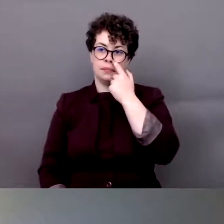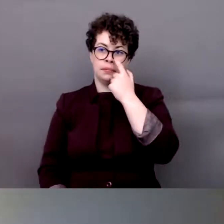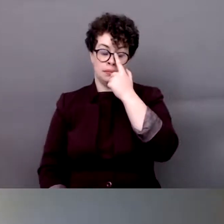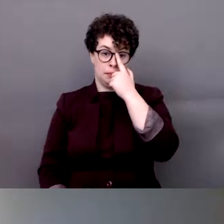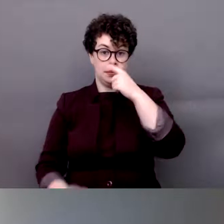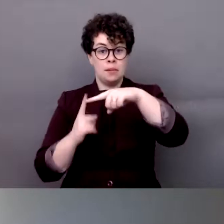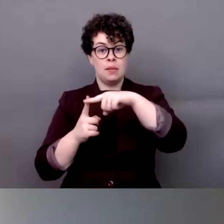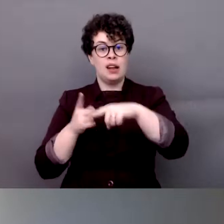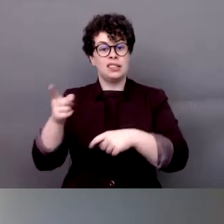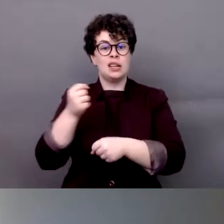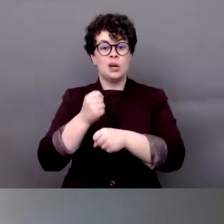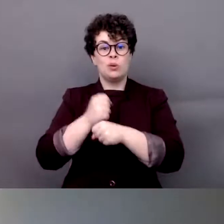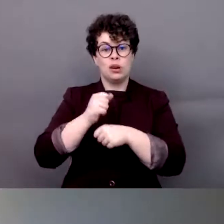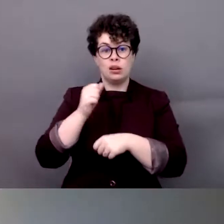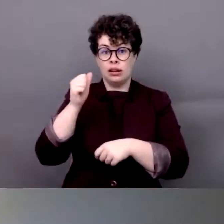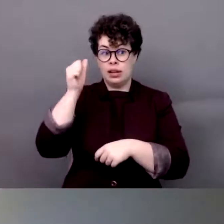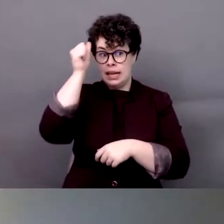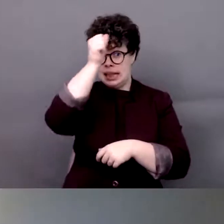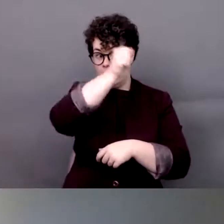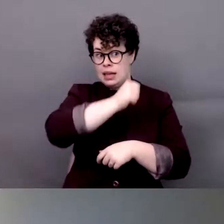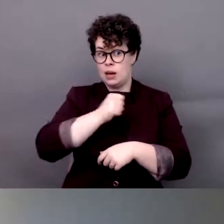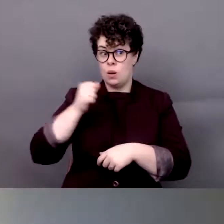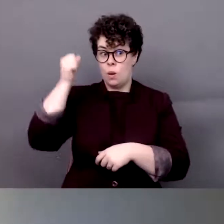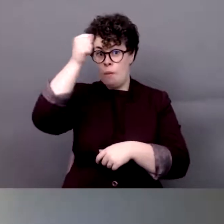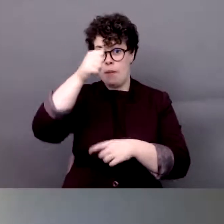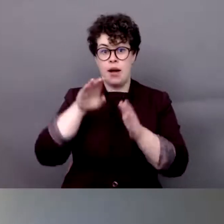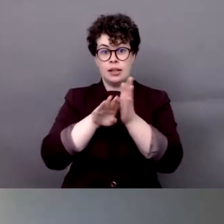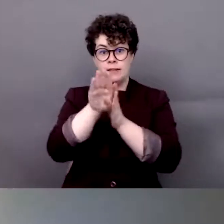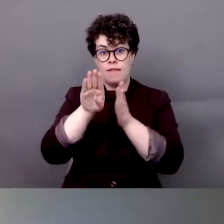for inclusive development partner U.S.A. for the